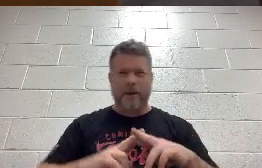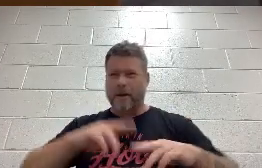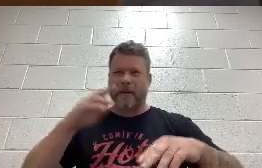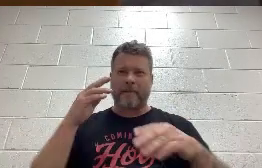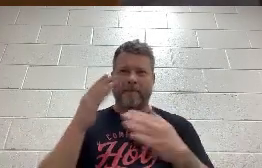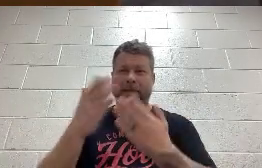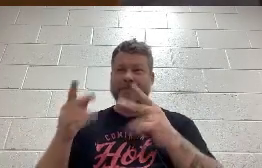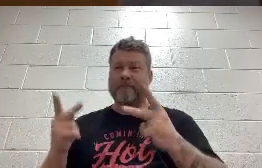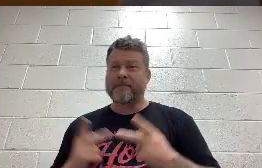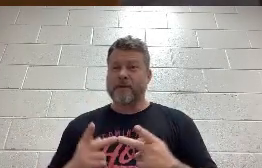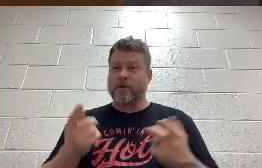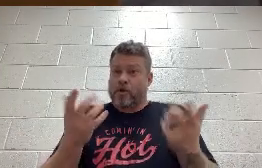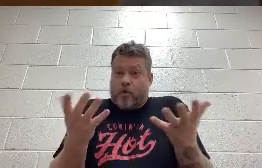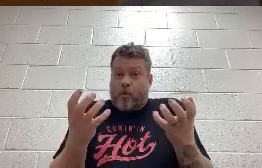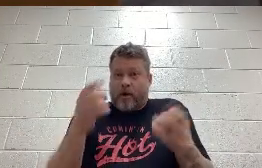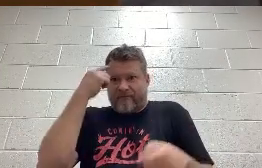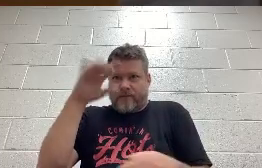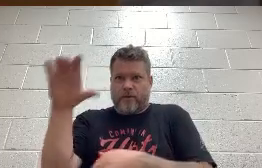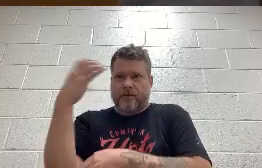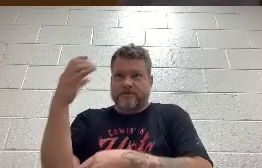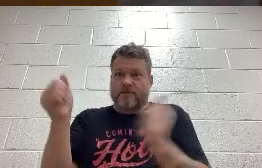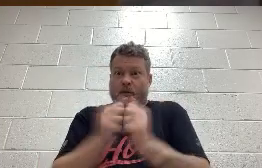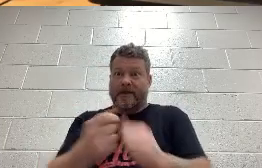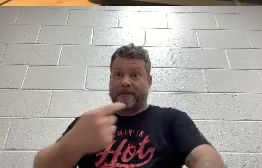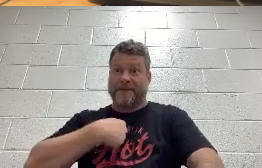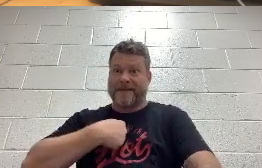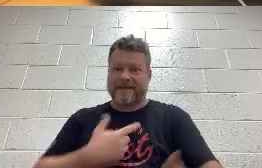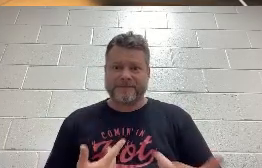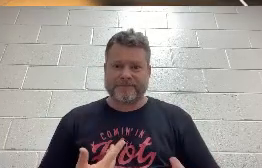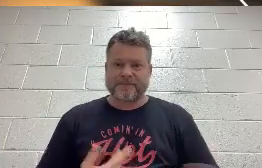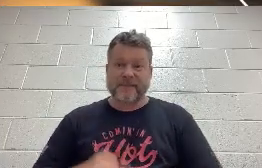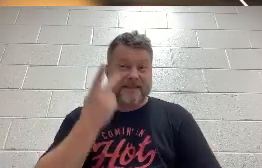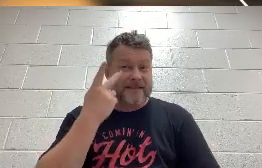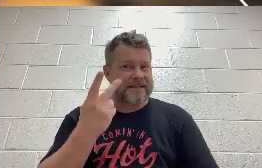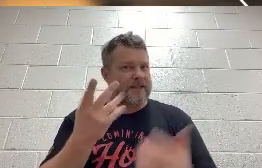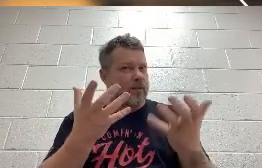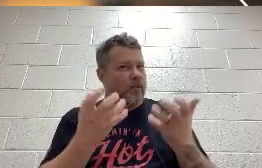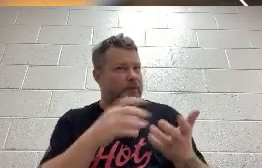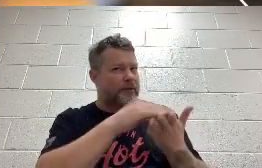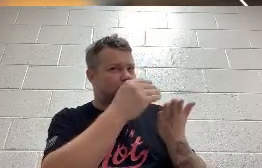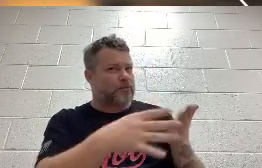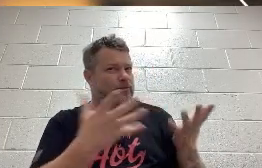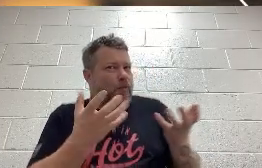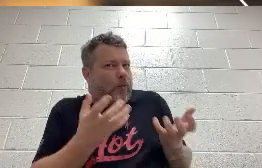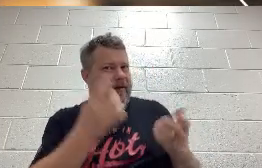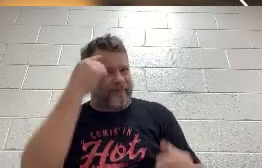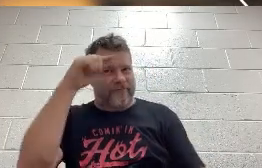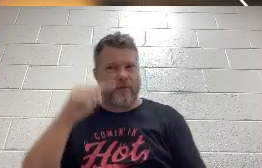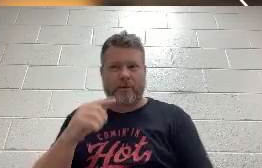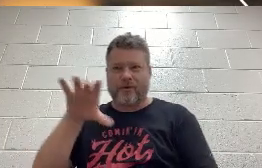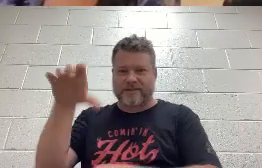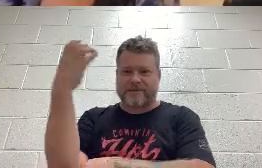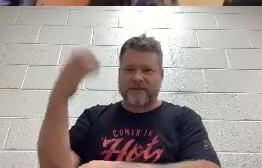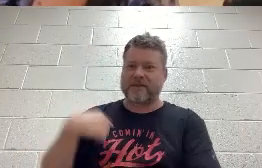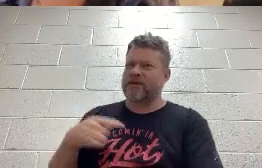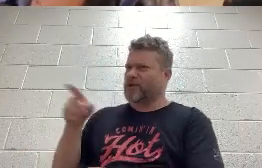Christmas with me now let's see what the kids want for Christmas this year what do you want